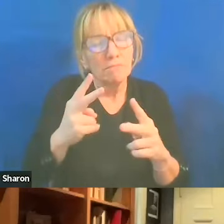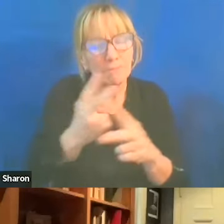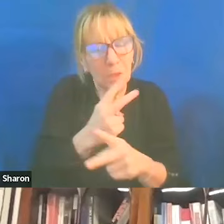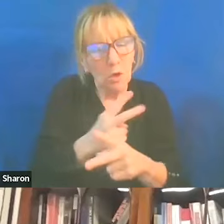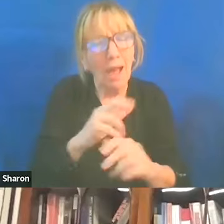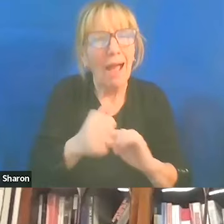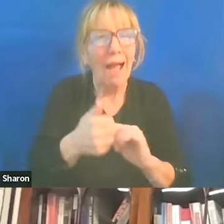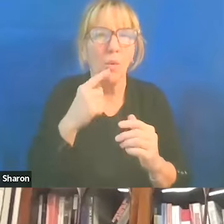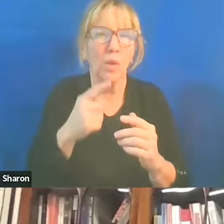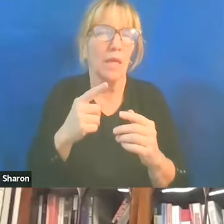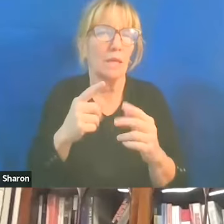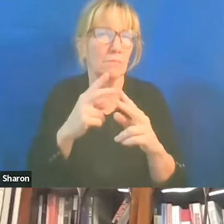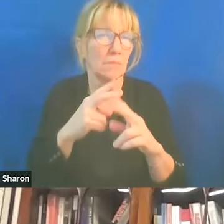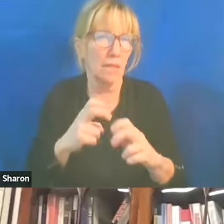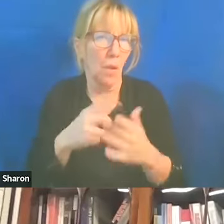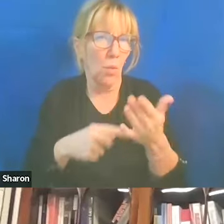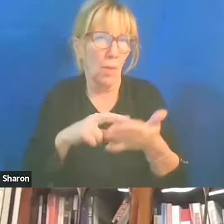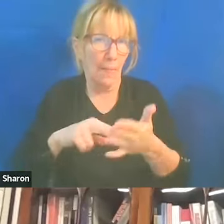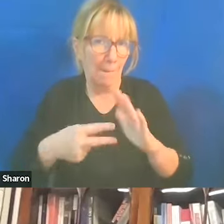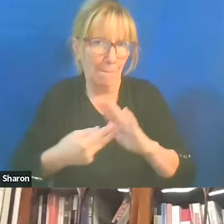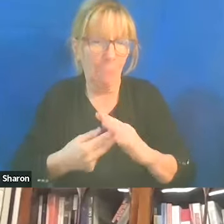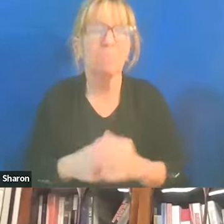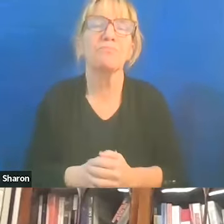Okay. So I'm gonna shift a little bit to talk